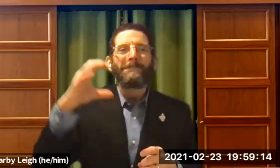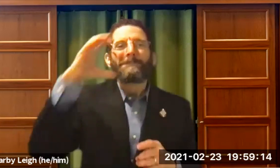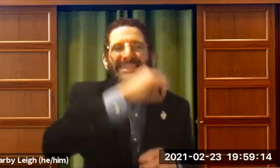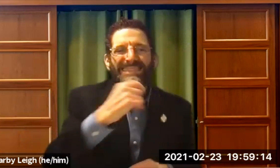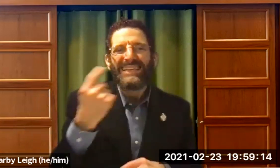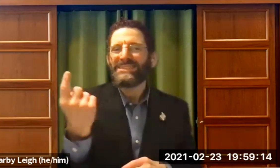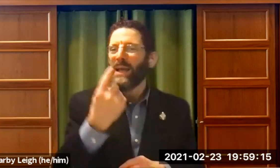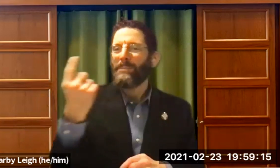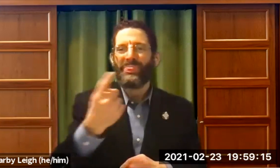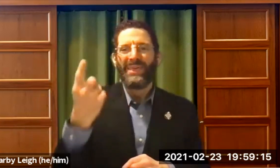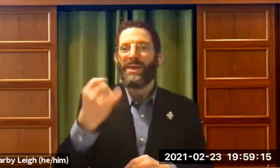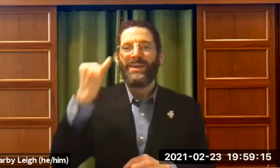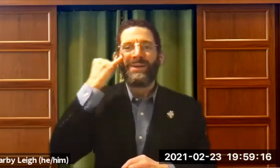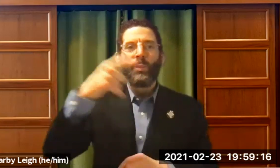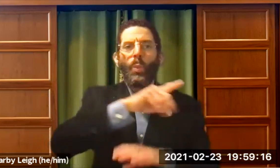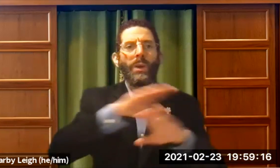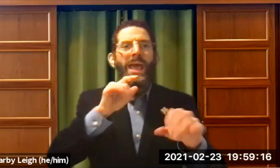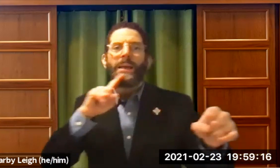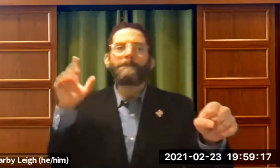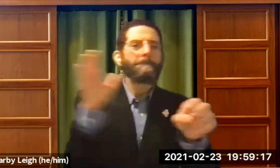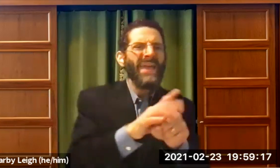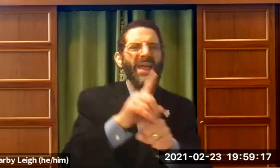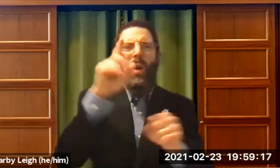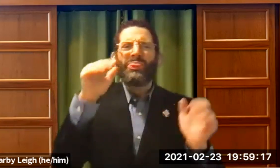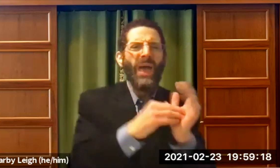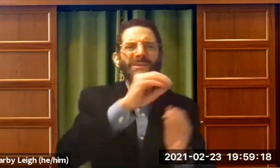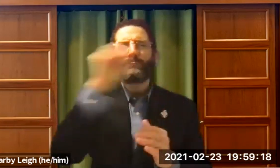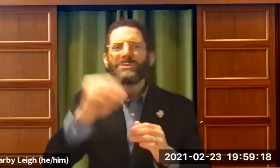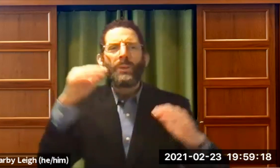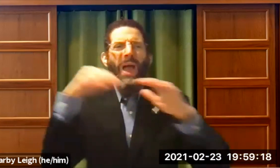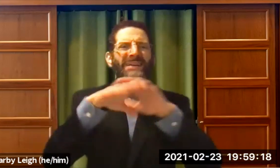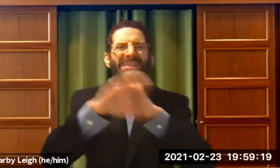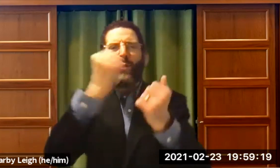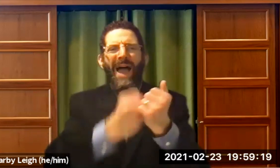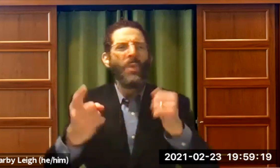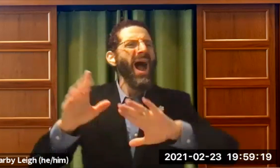Like to educate people. If somebody has missed something fthe world is missing something, we have